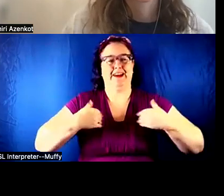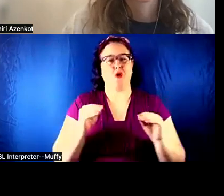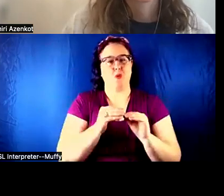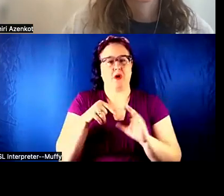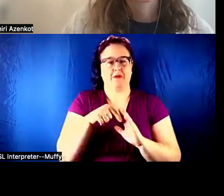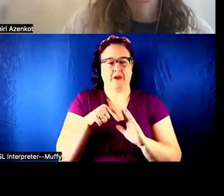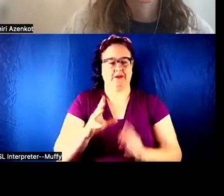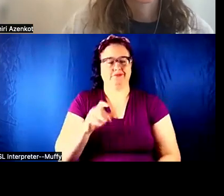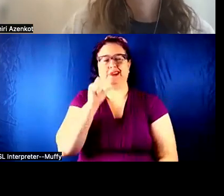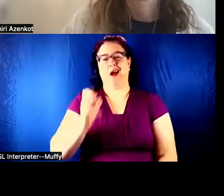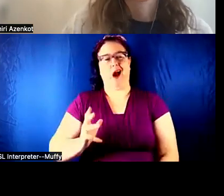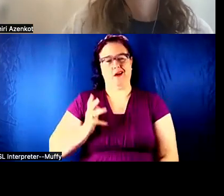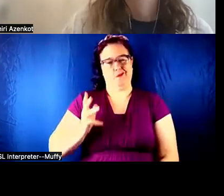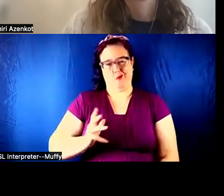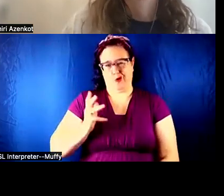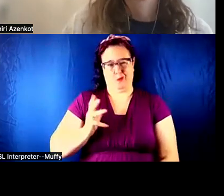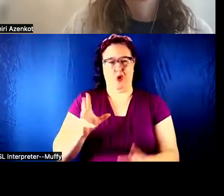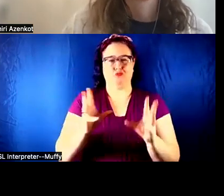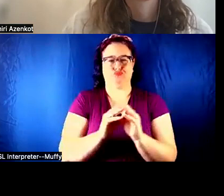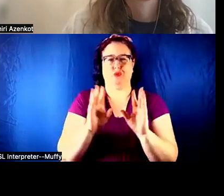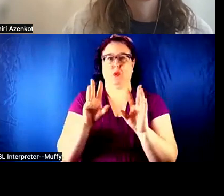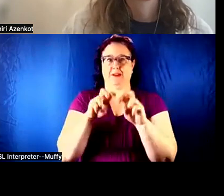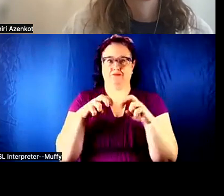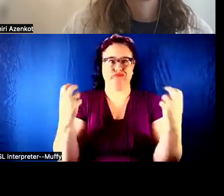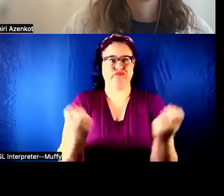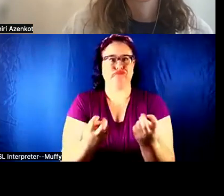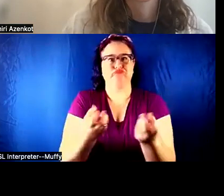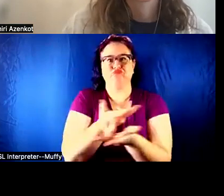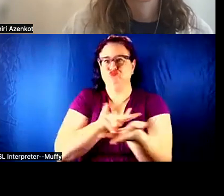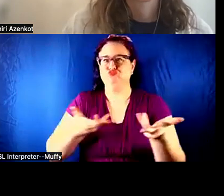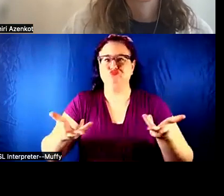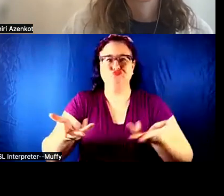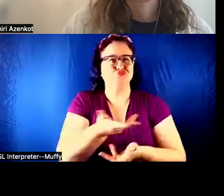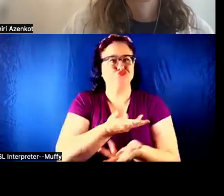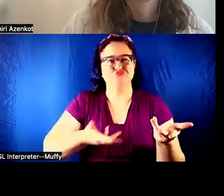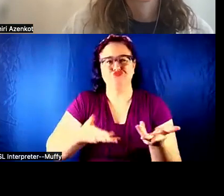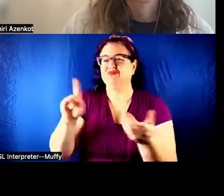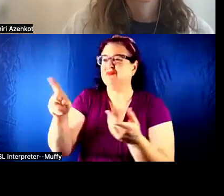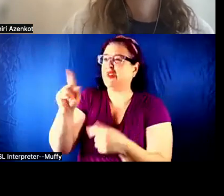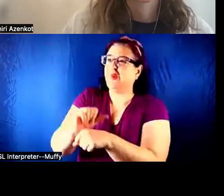meeting and we can sit down, and everybody can be like, "what are you working on?" Rather than